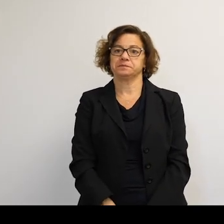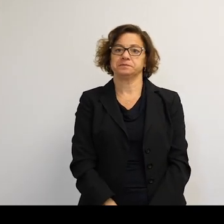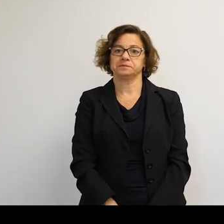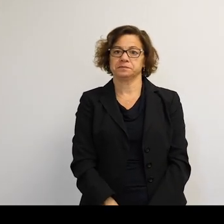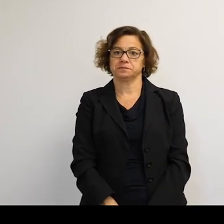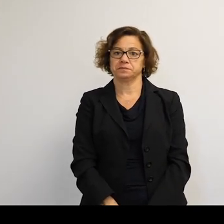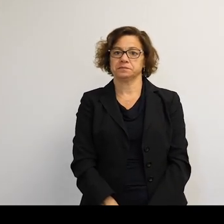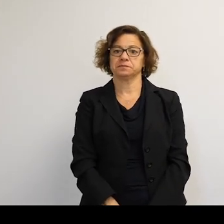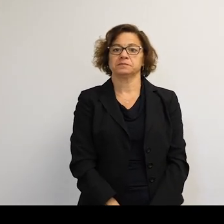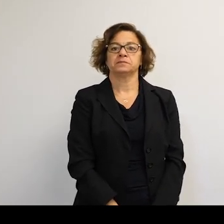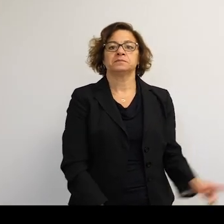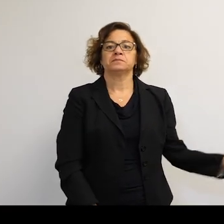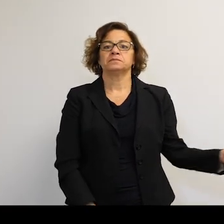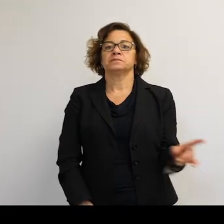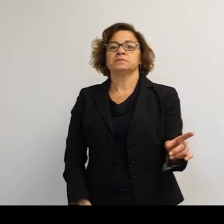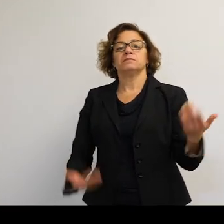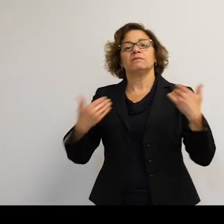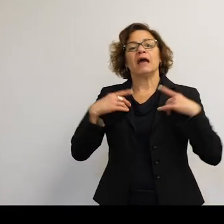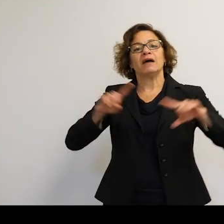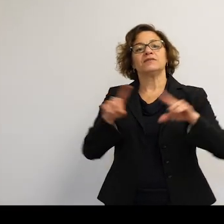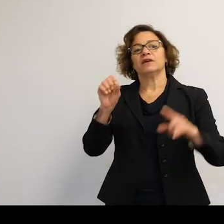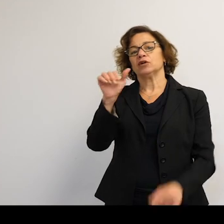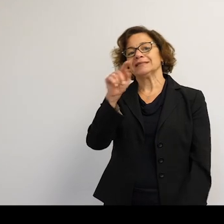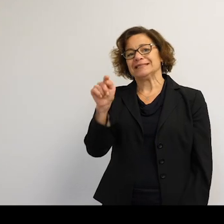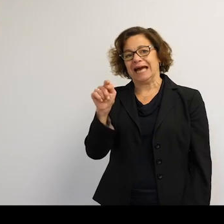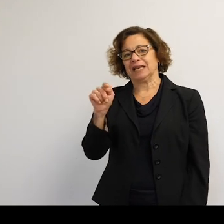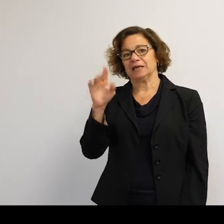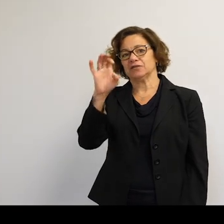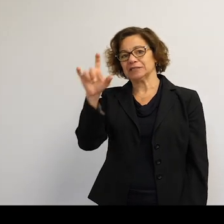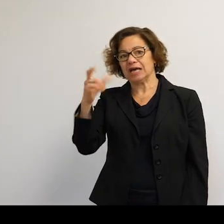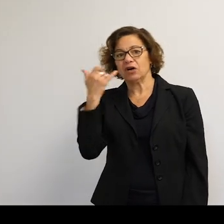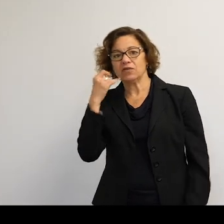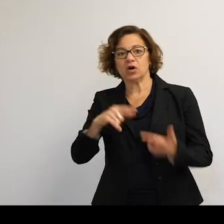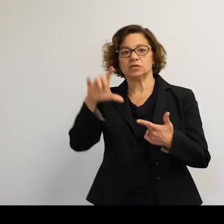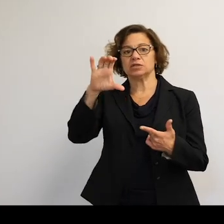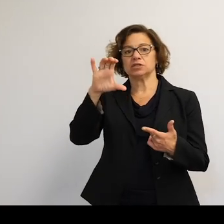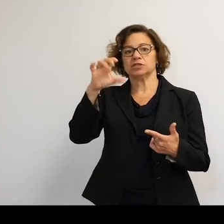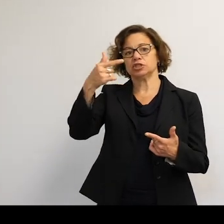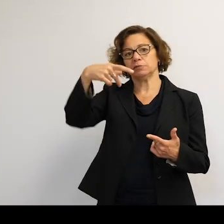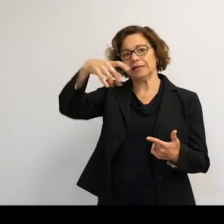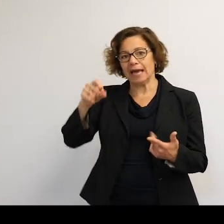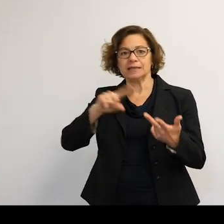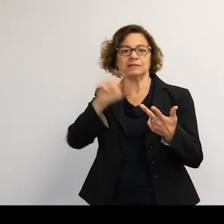Hi, I'd like to know if you have different satellites for cell phones, for GPS, for other important reasons.